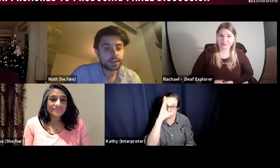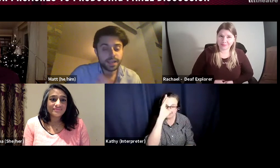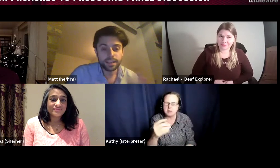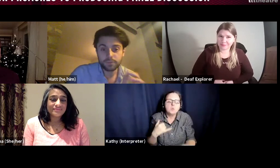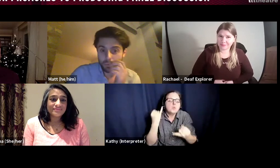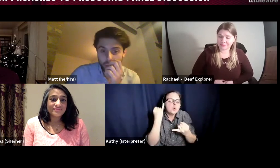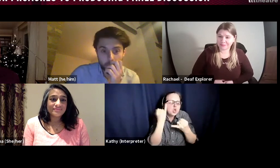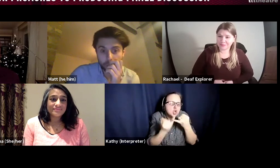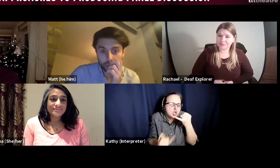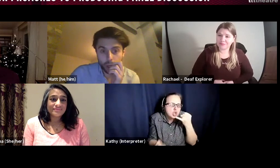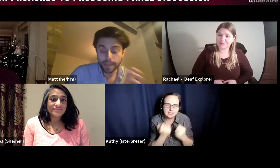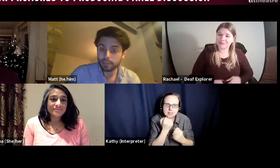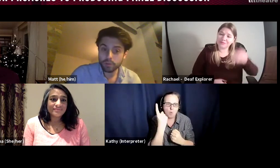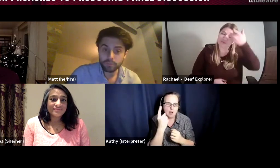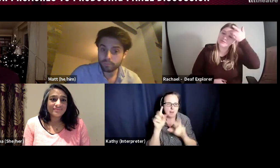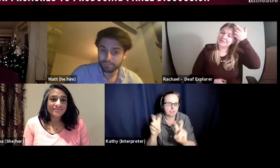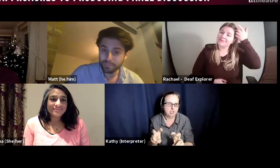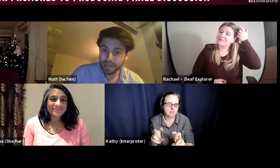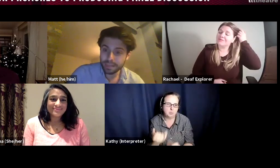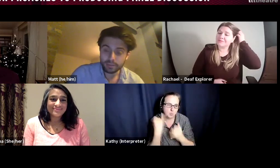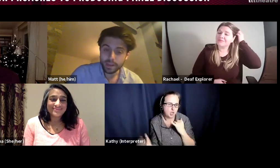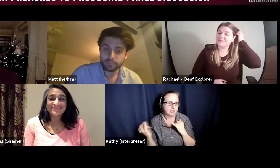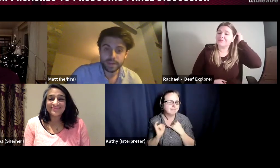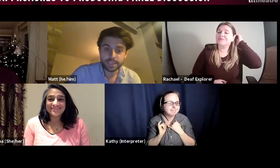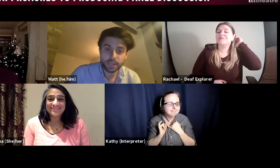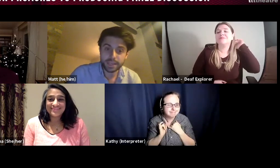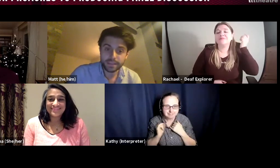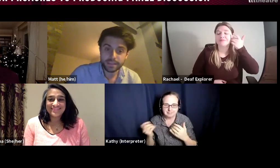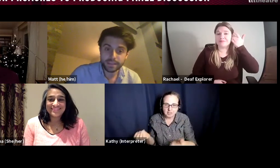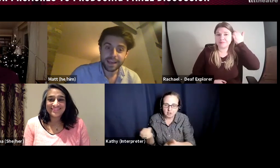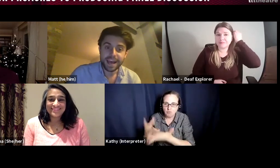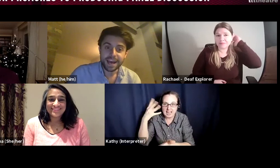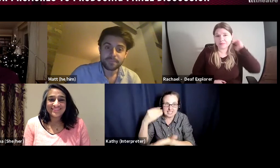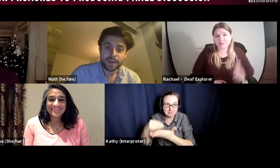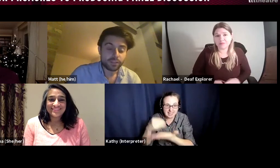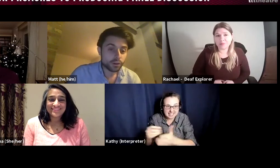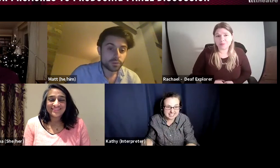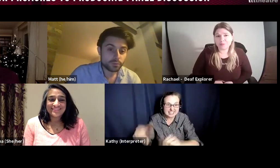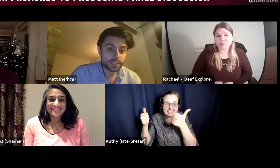in my whole job, and I'm not really that great at raising money either. And those were the reasons